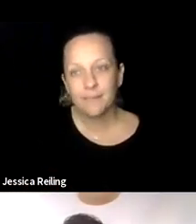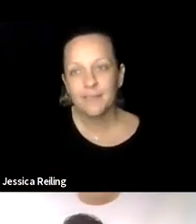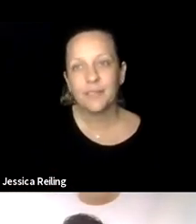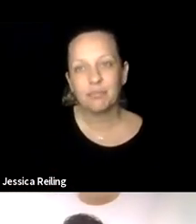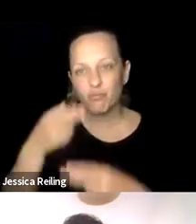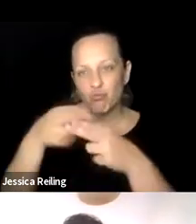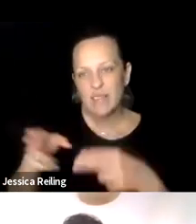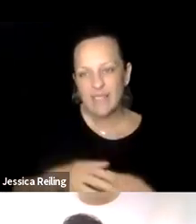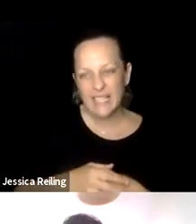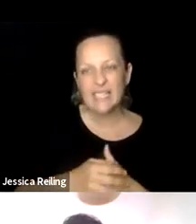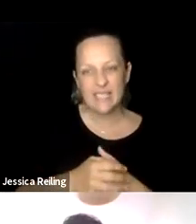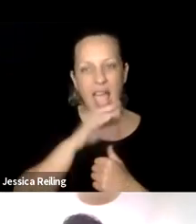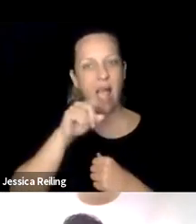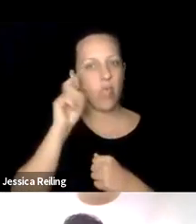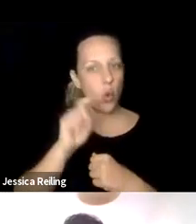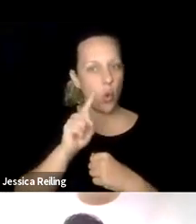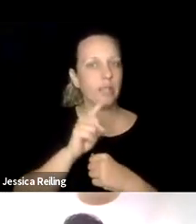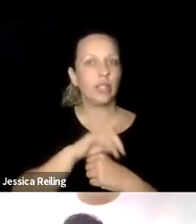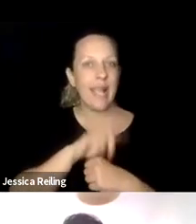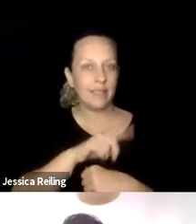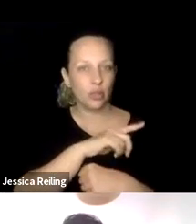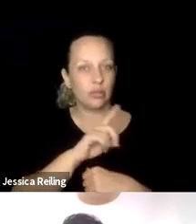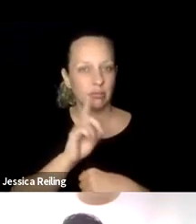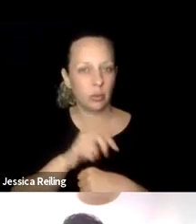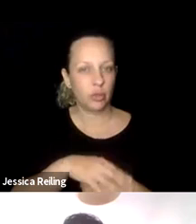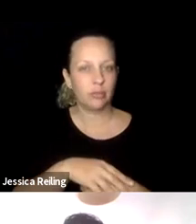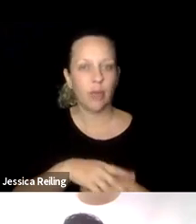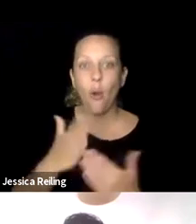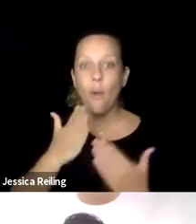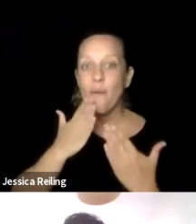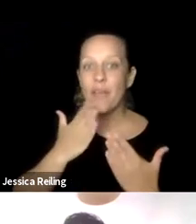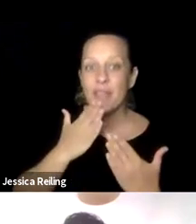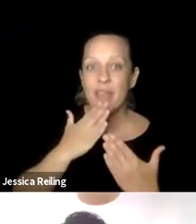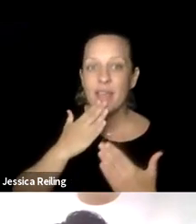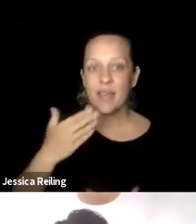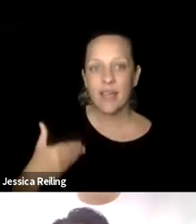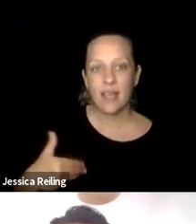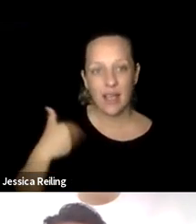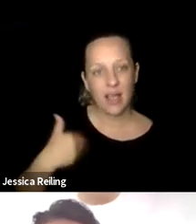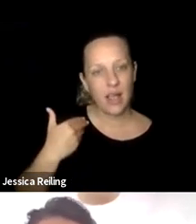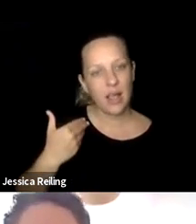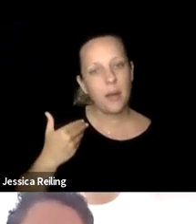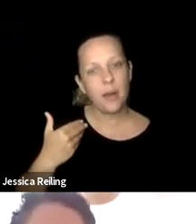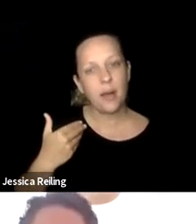country is Canada, Jutta, would you like to tell us about you briefly and the question -- the answer to the